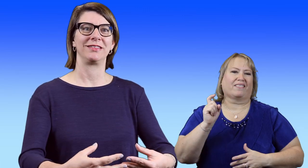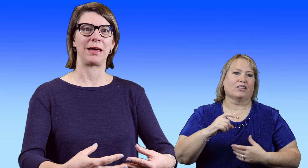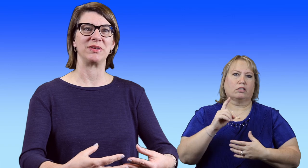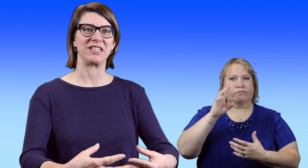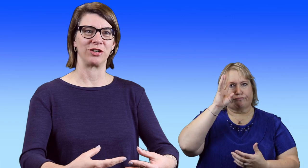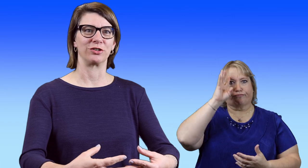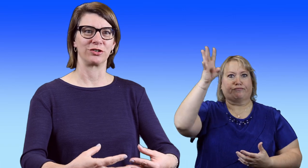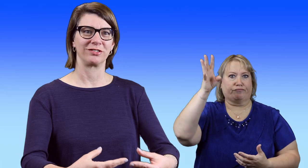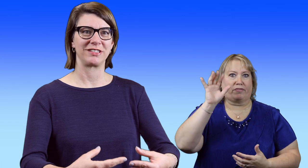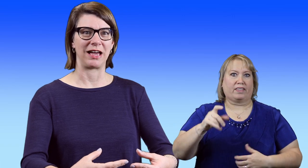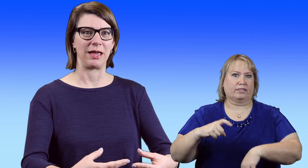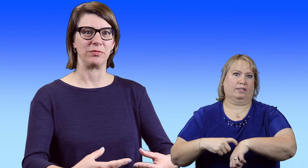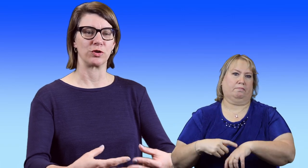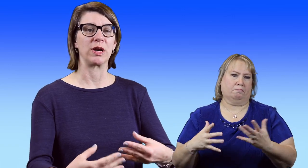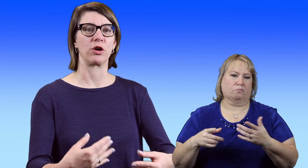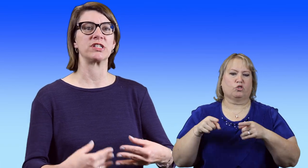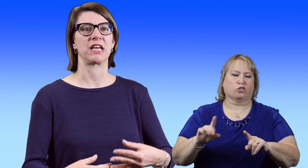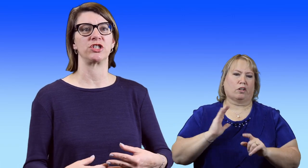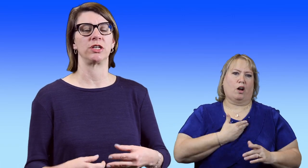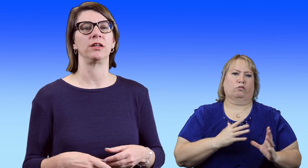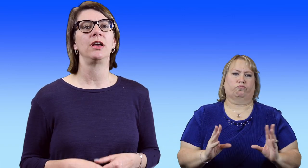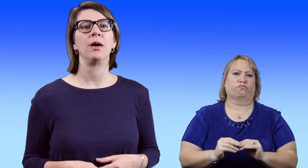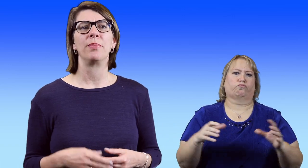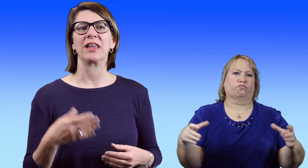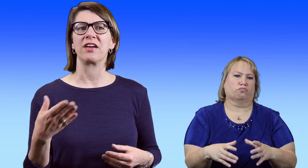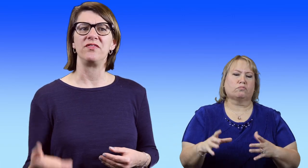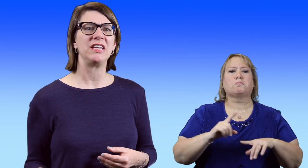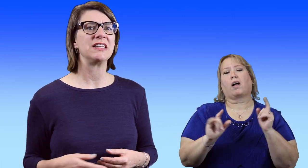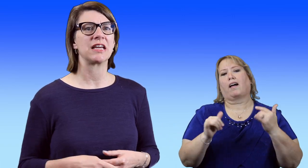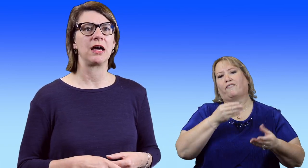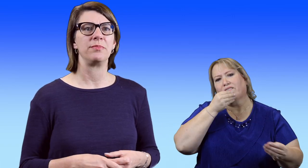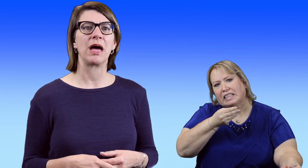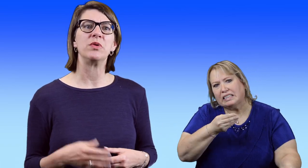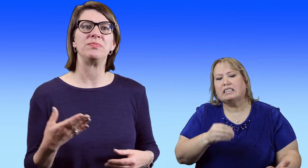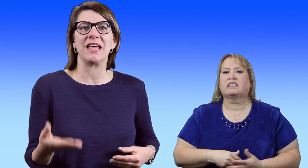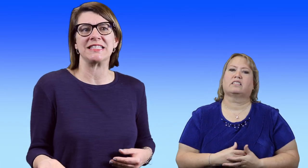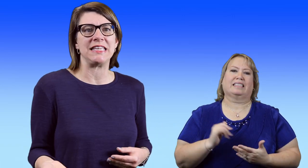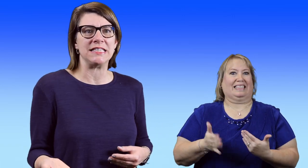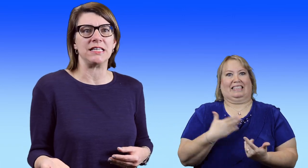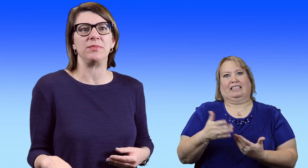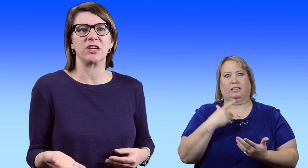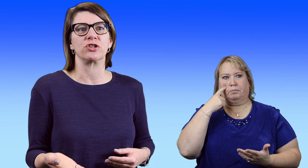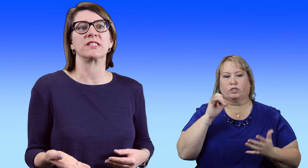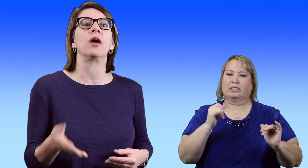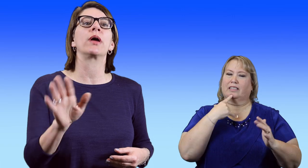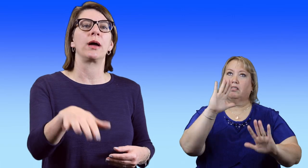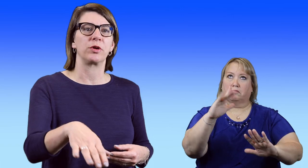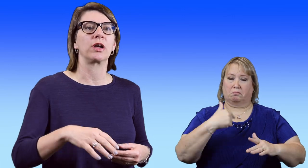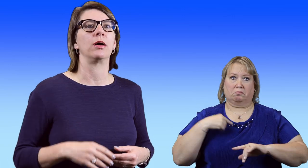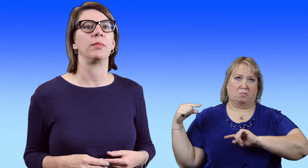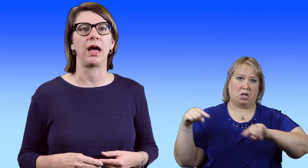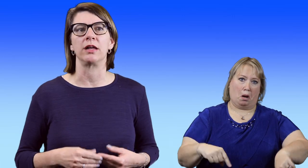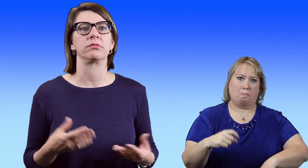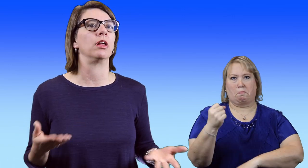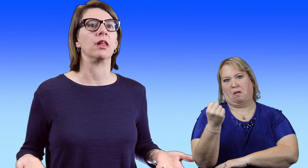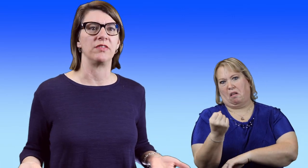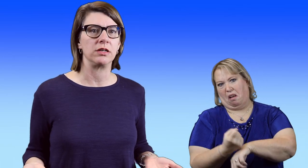that particular time during our session but like a feeding time. That's easy because you could say, okay I'm going to come at 11.